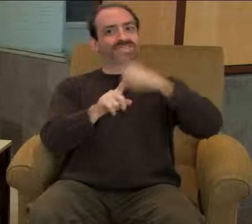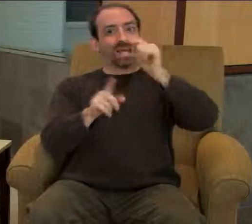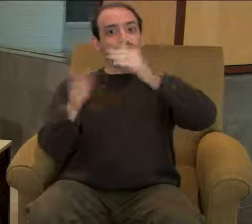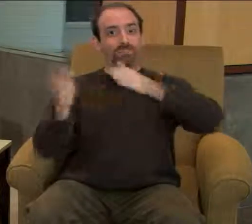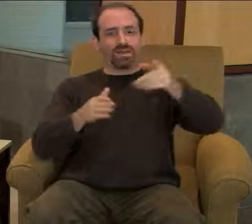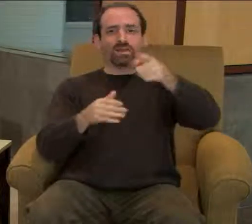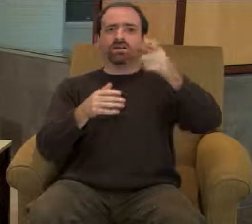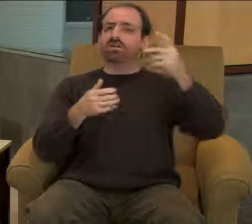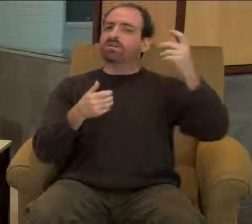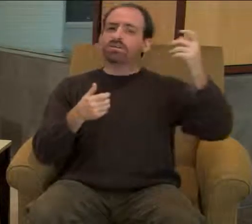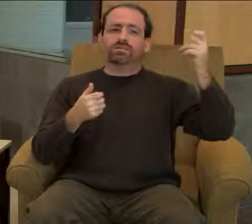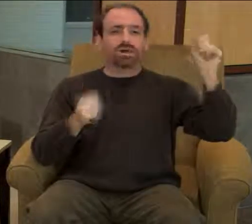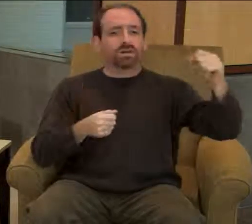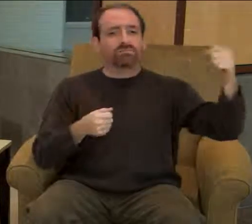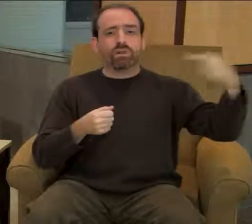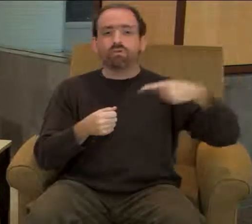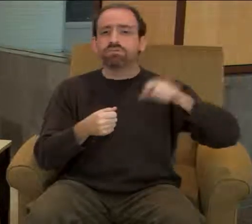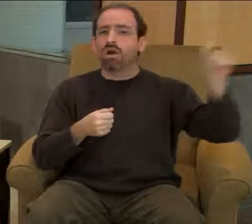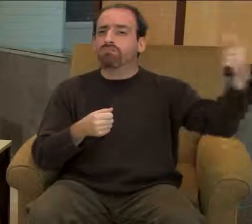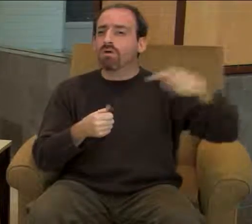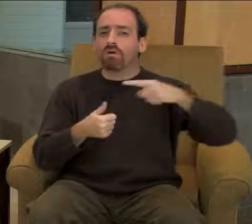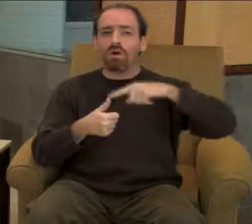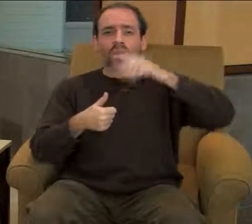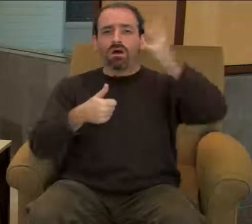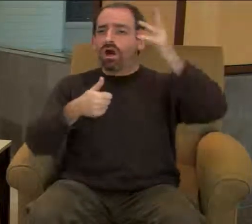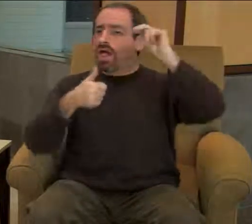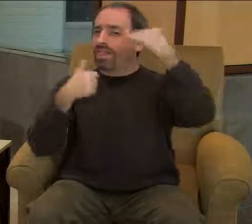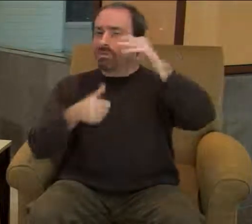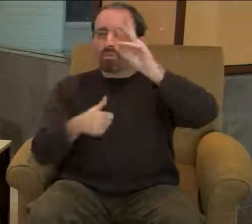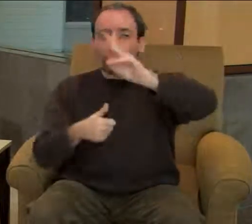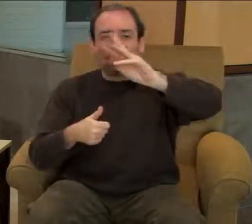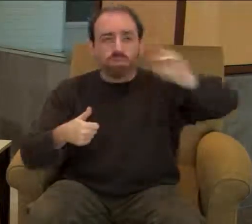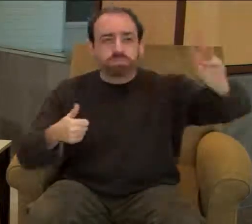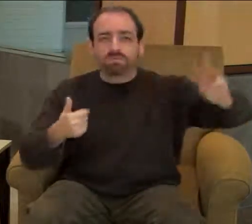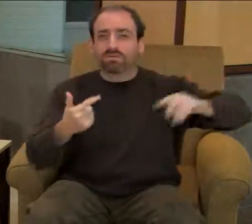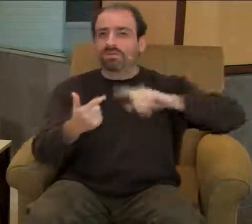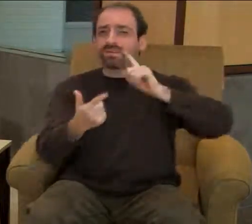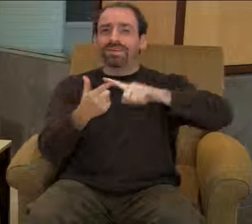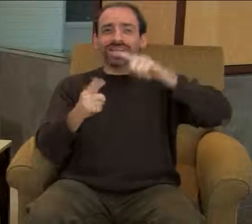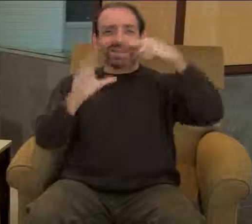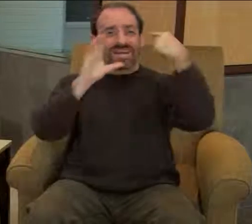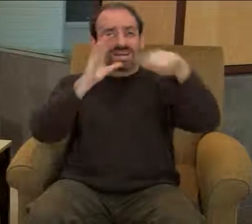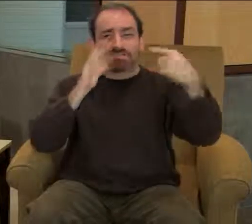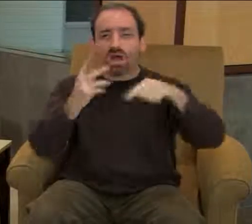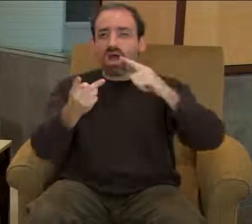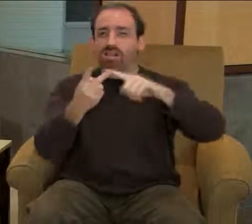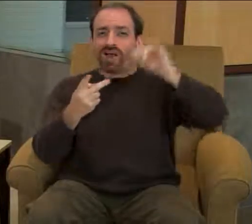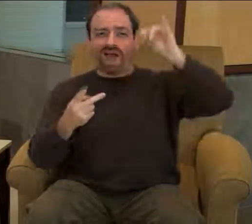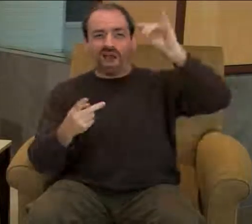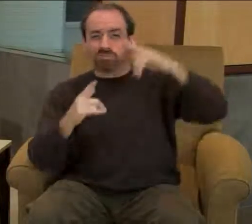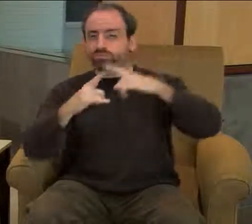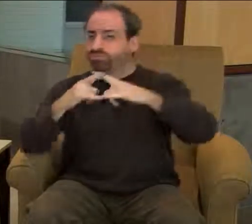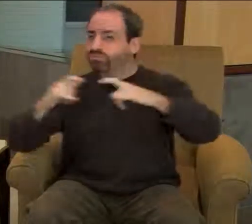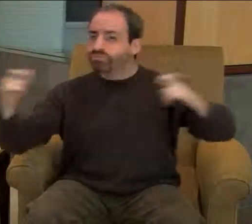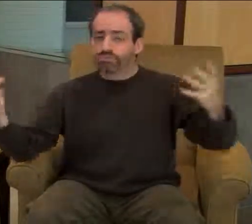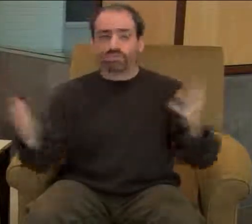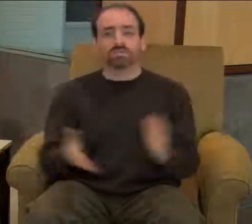offers unlimited web browsing, unlimited personal email, unlimited instant messaging and unlimited text.